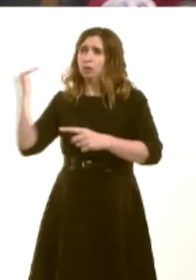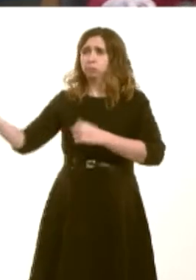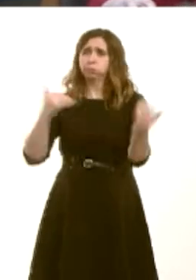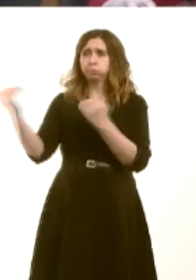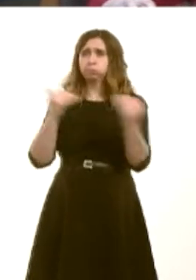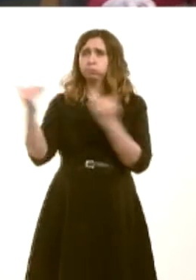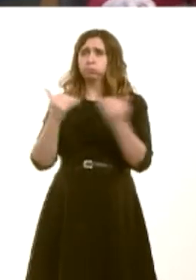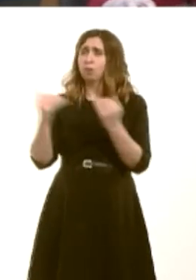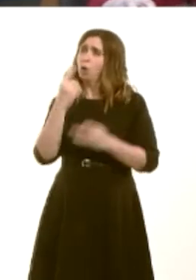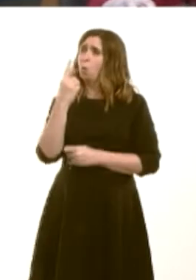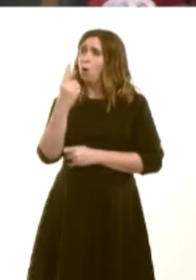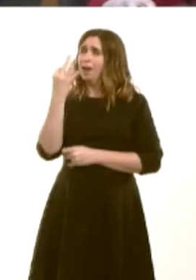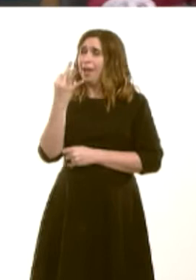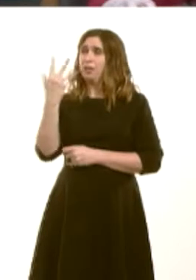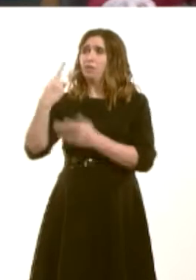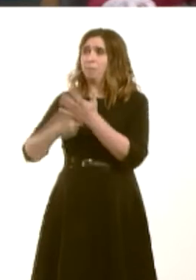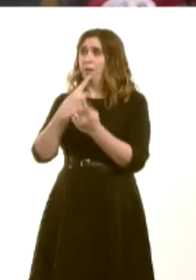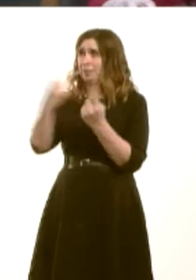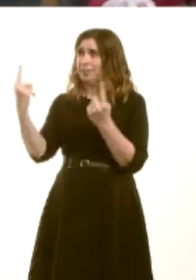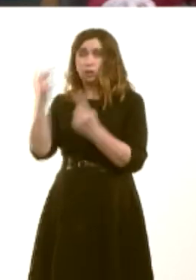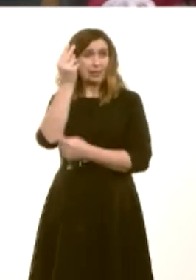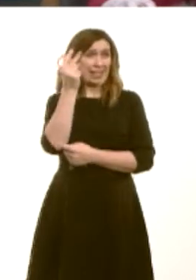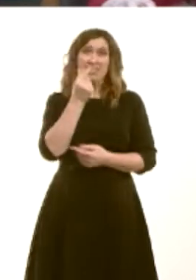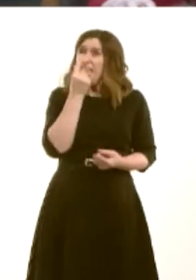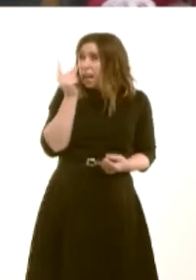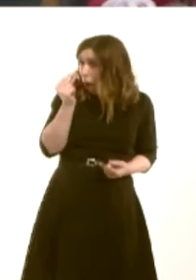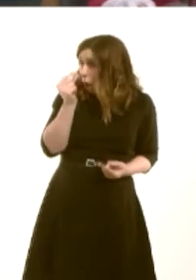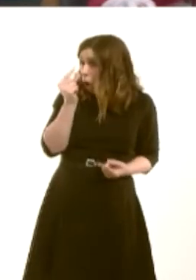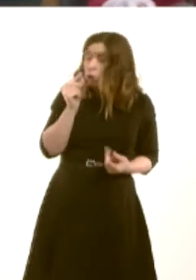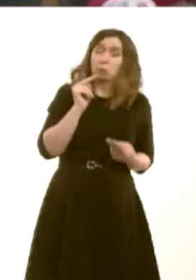approximately £183. Using a taxi, where appropriate, can be as little as £4. Now, the figure that